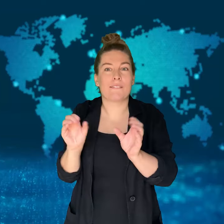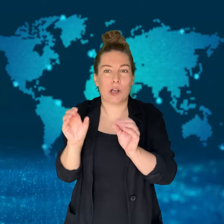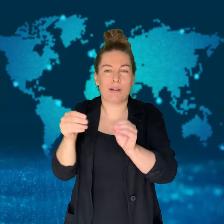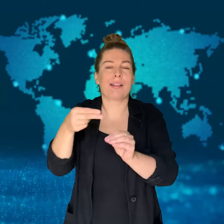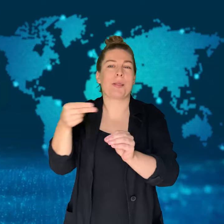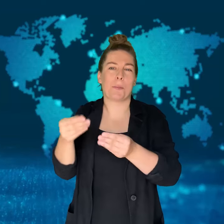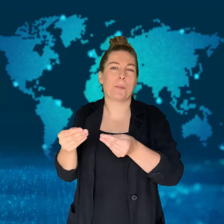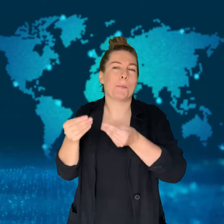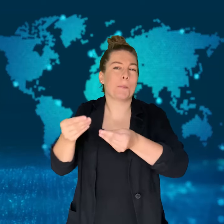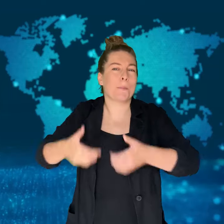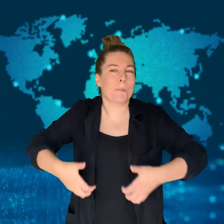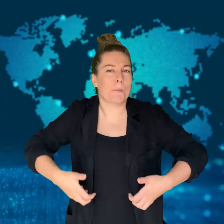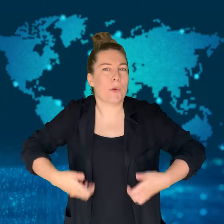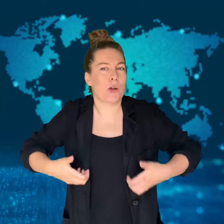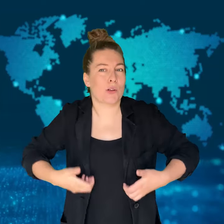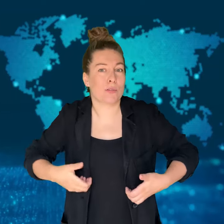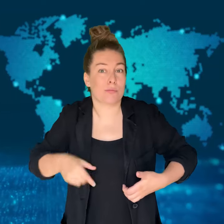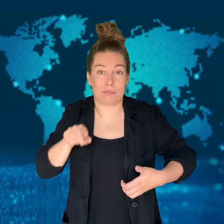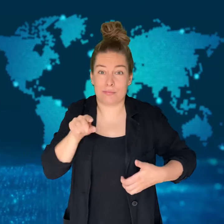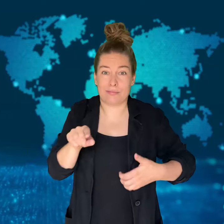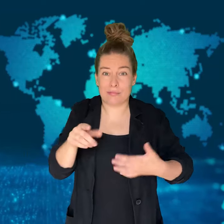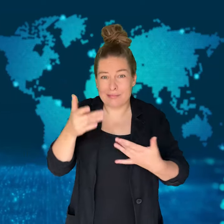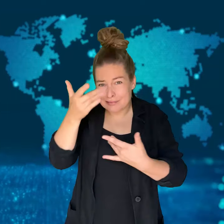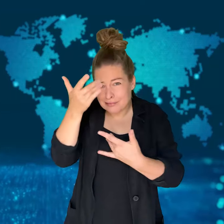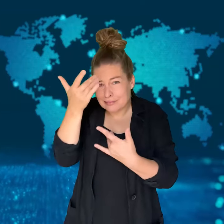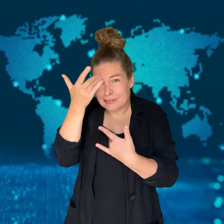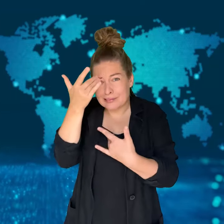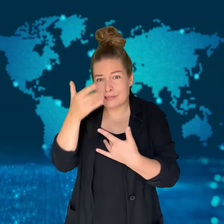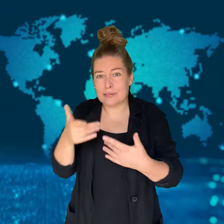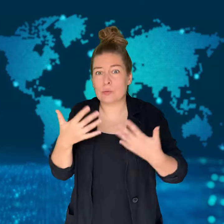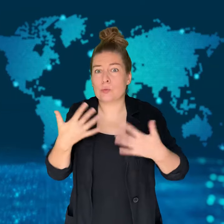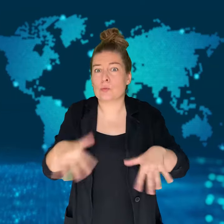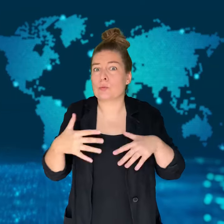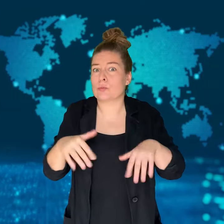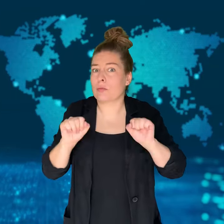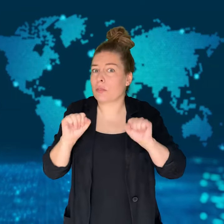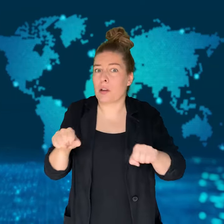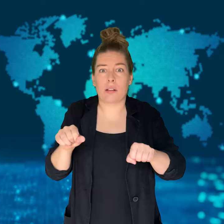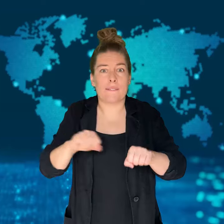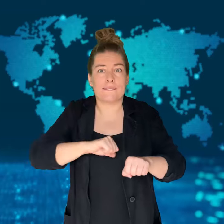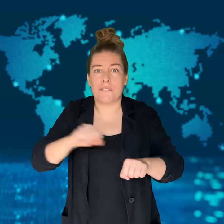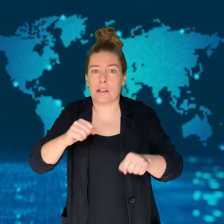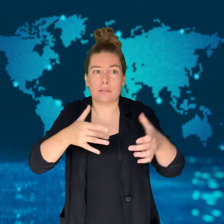Mpox was first called monkeypox after being found